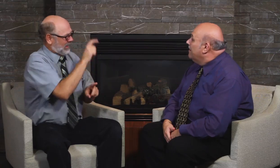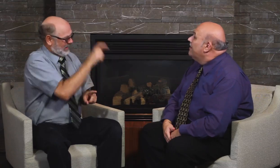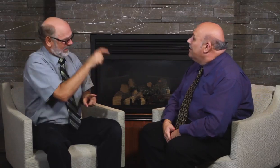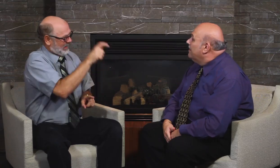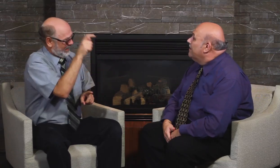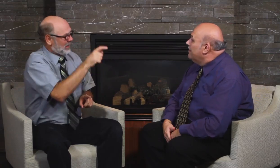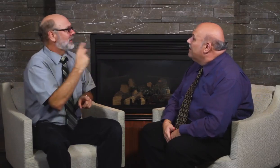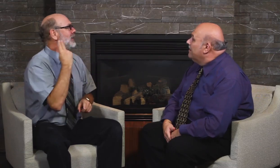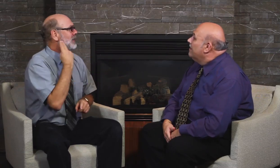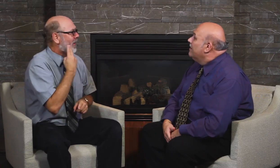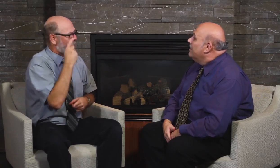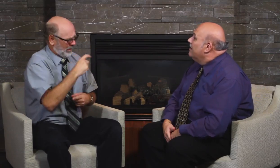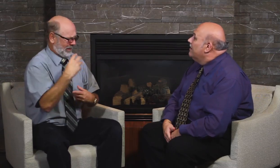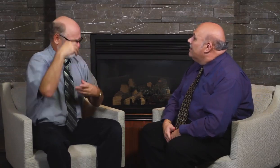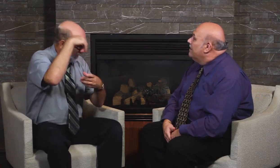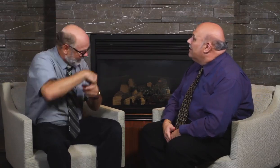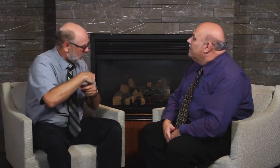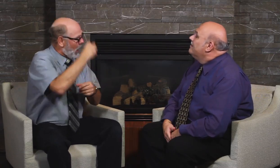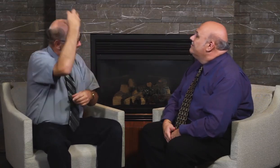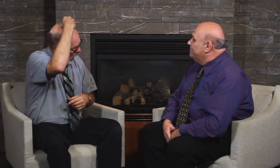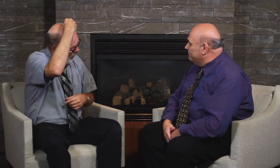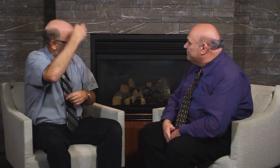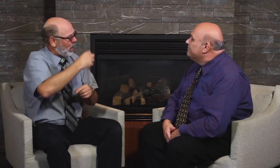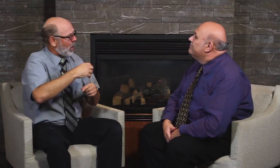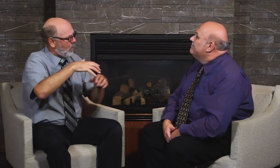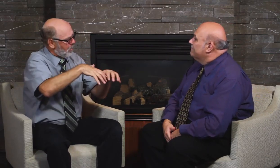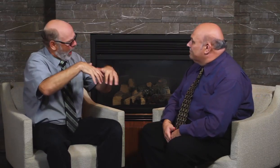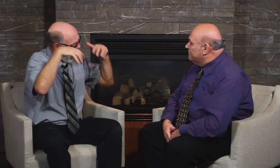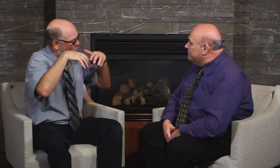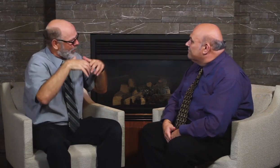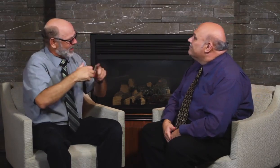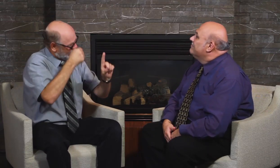to see Deaf politicians vote in the cabinet